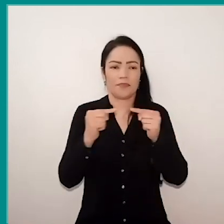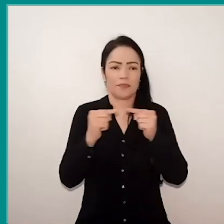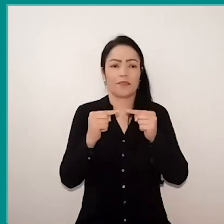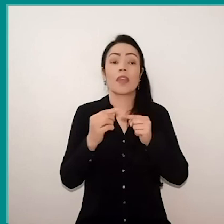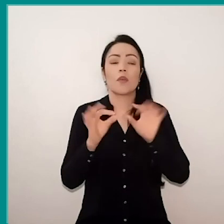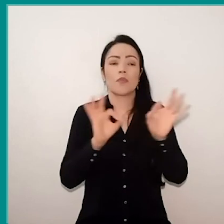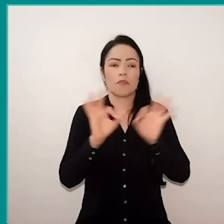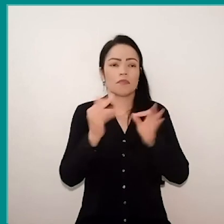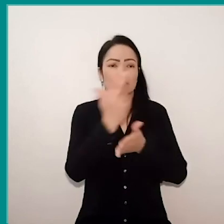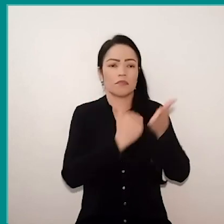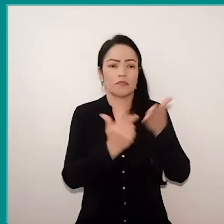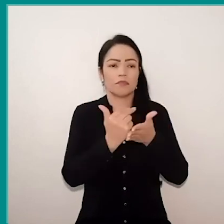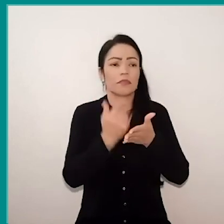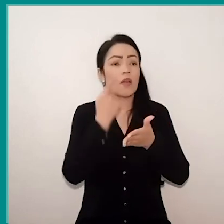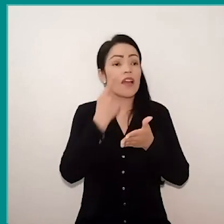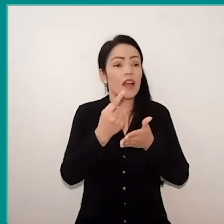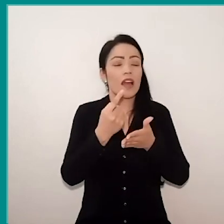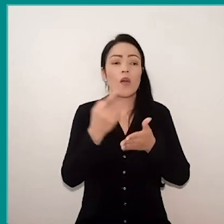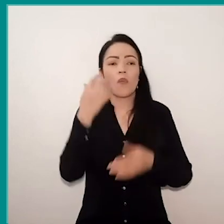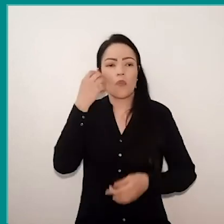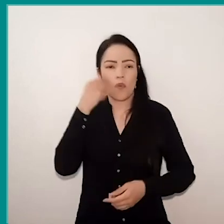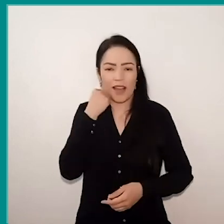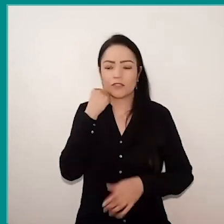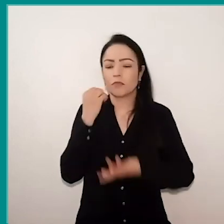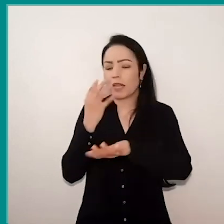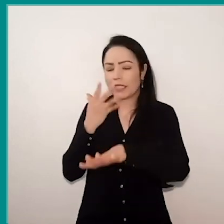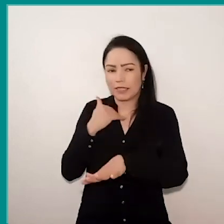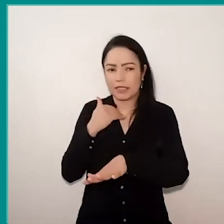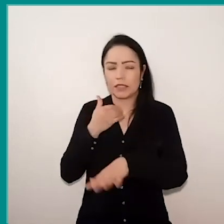is a child's room, a boy, I thought,